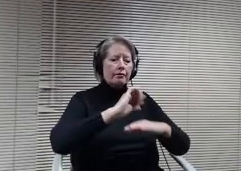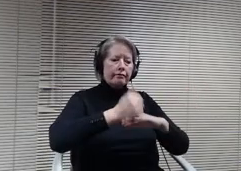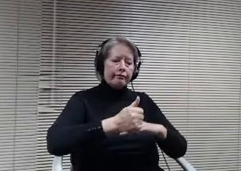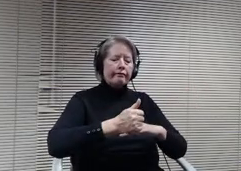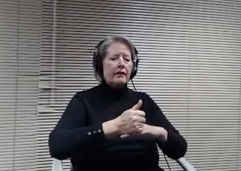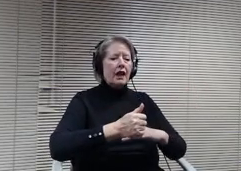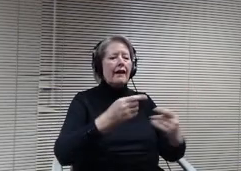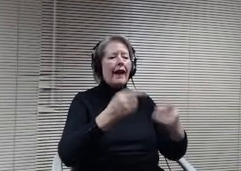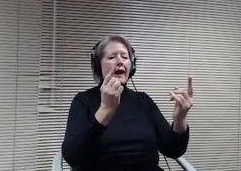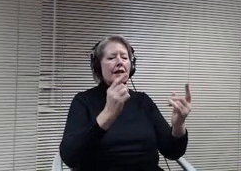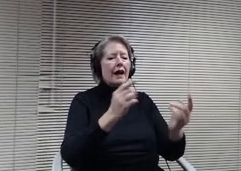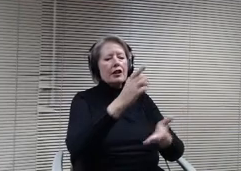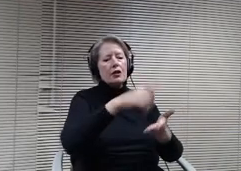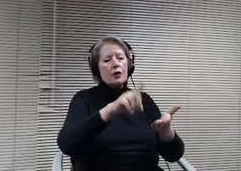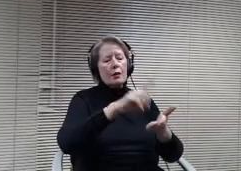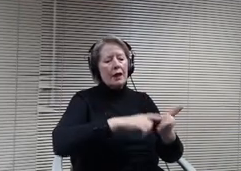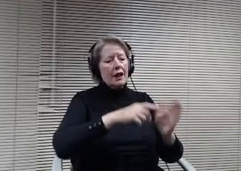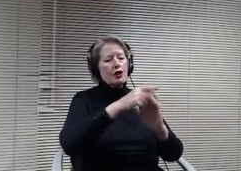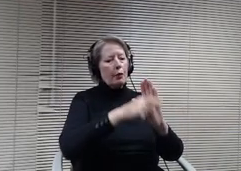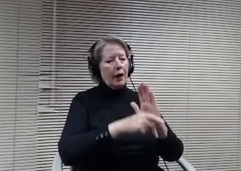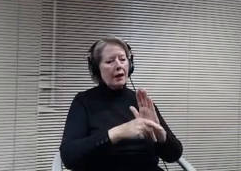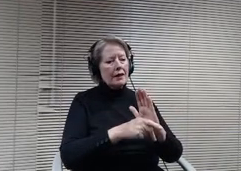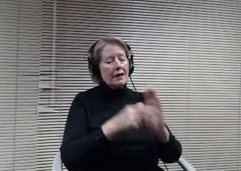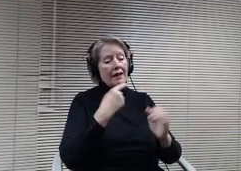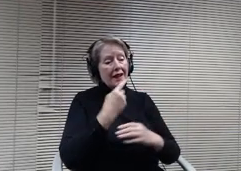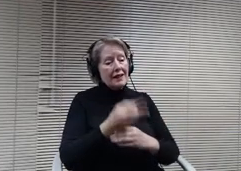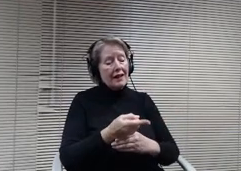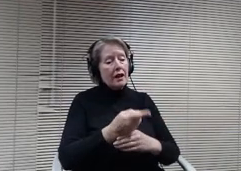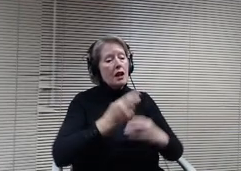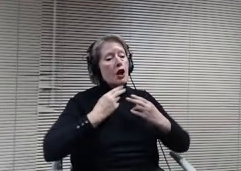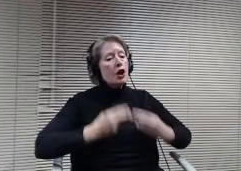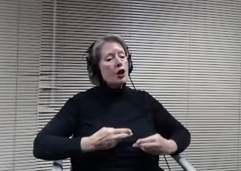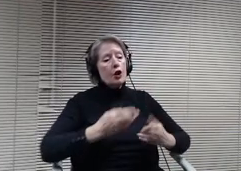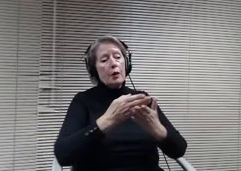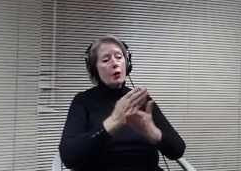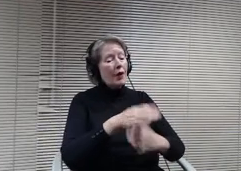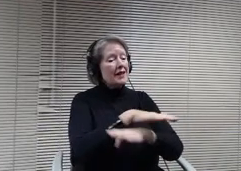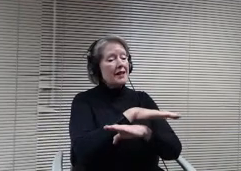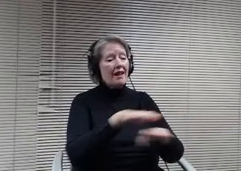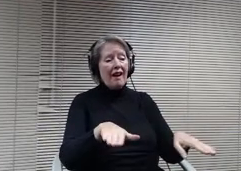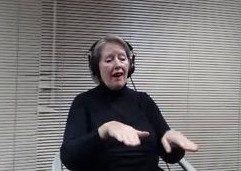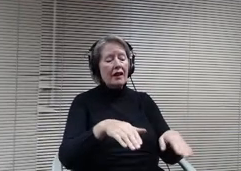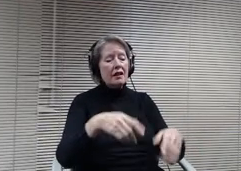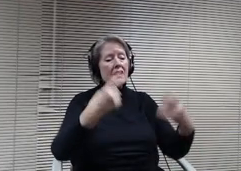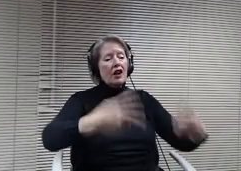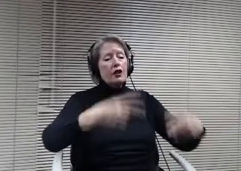that human rights are not a controversial topic. It should also prioritize inclusive